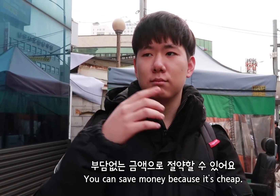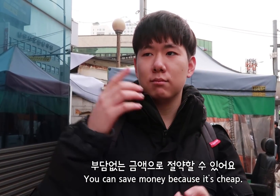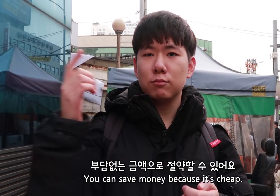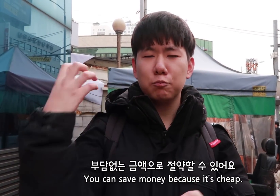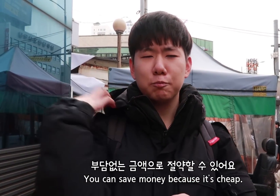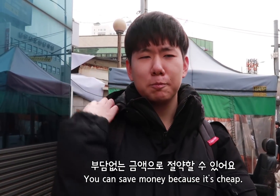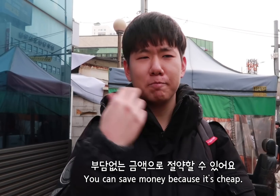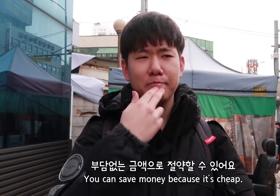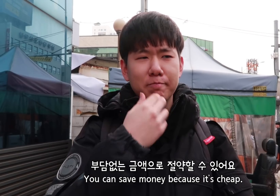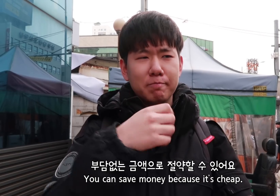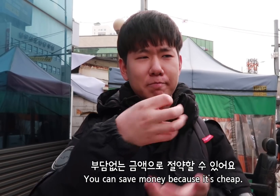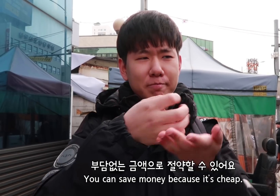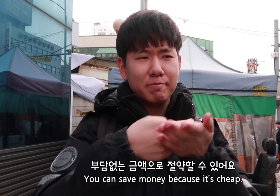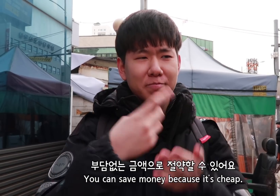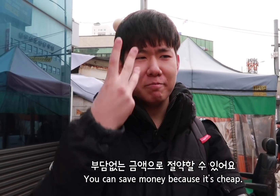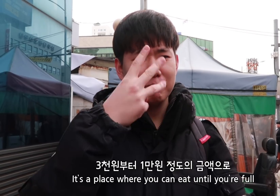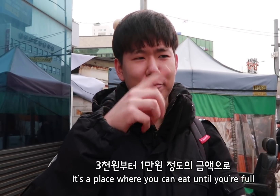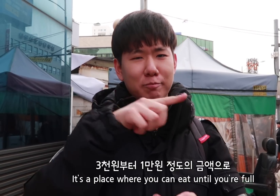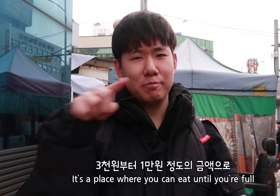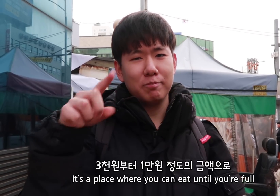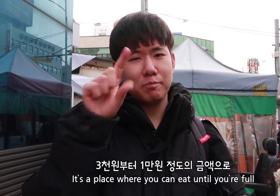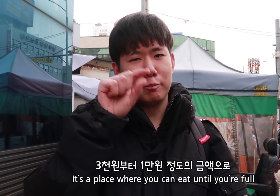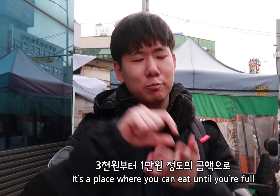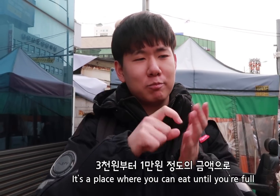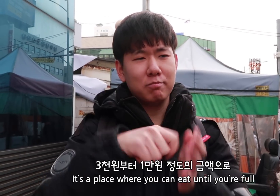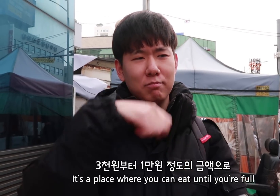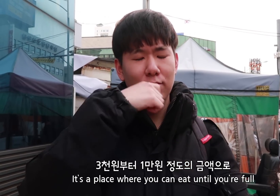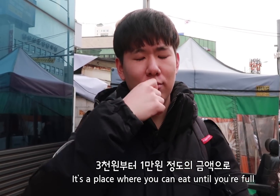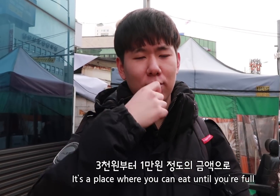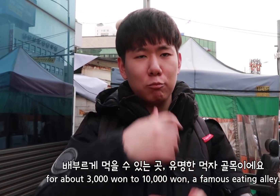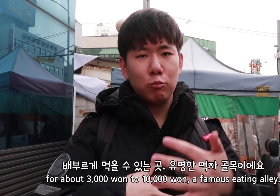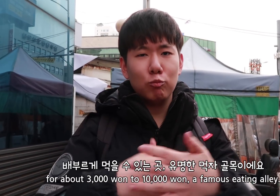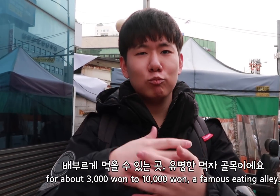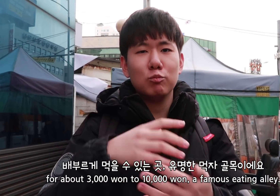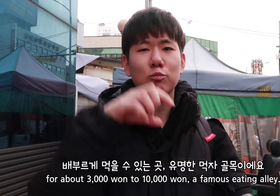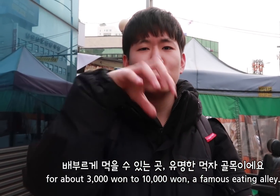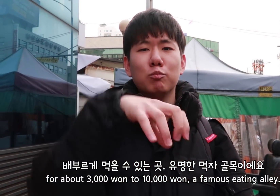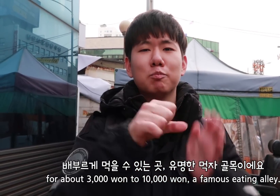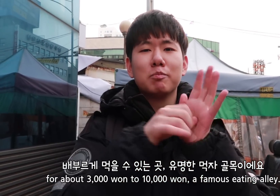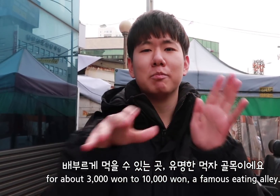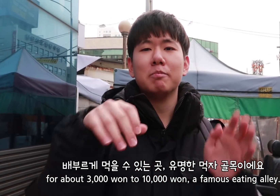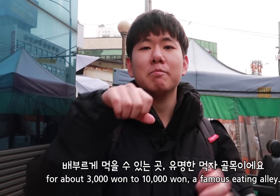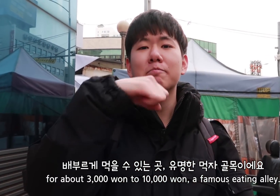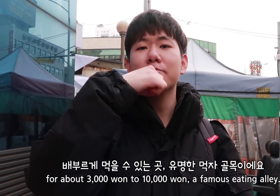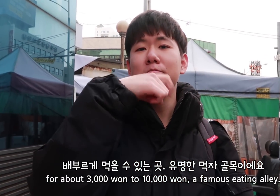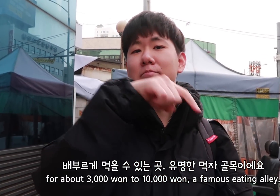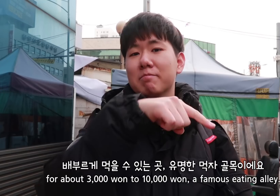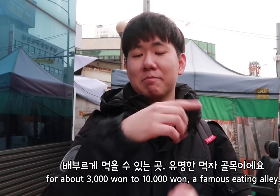You can save money because it’s cheap. It’s a place where you can eat until you’re full for about 3,000 won to 10,000 won, a famous eating alley.